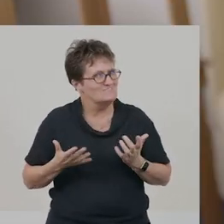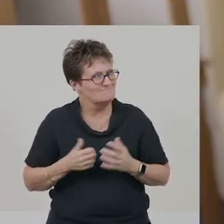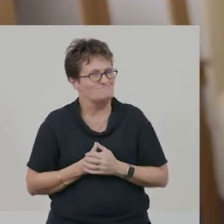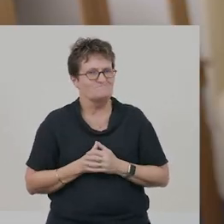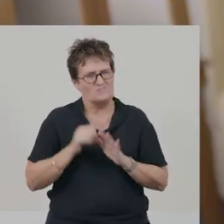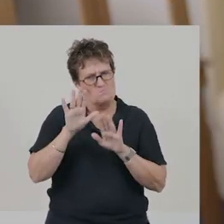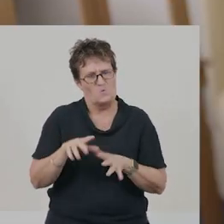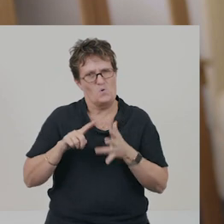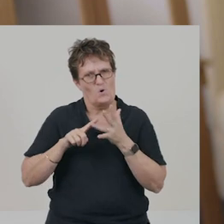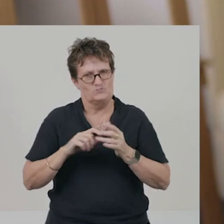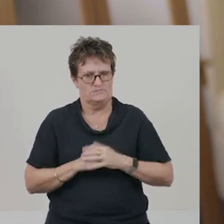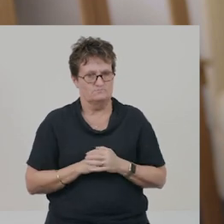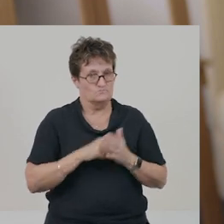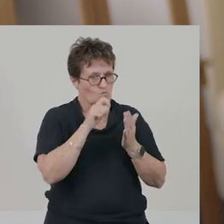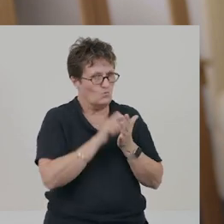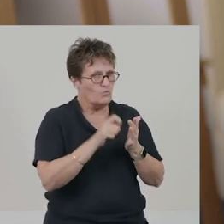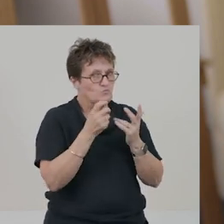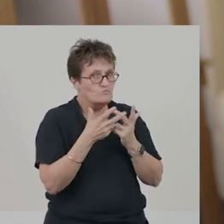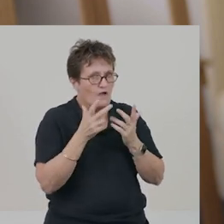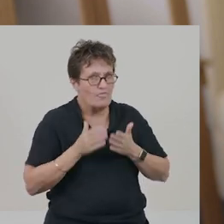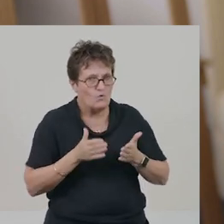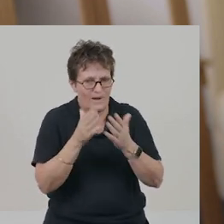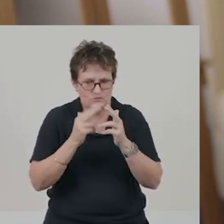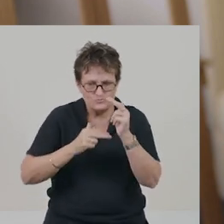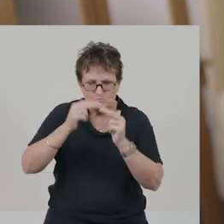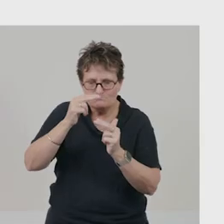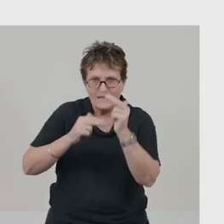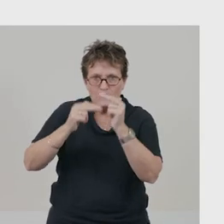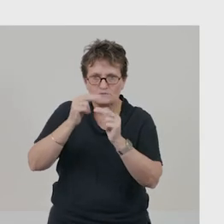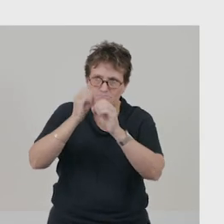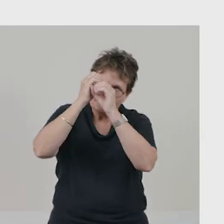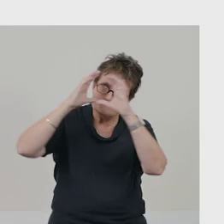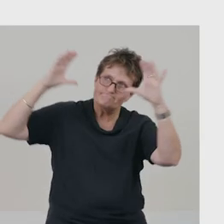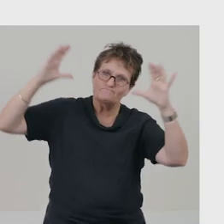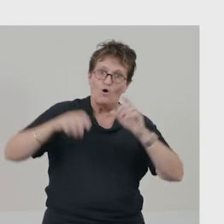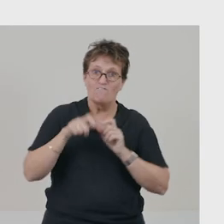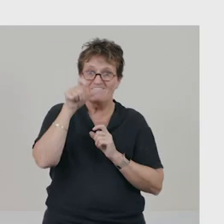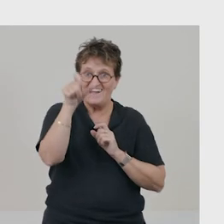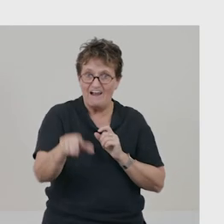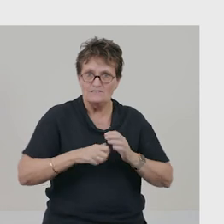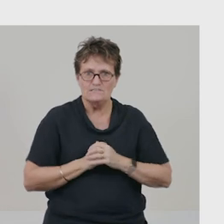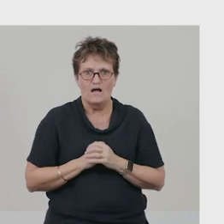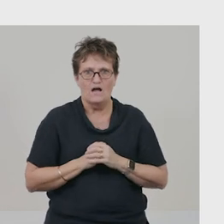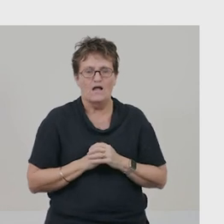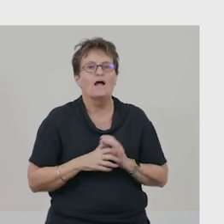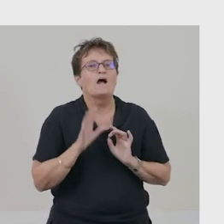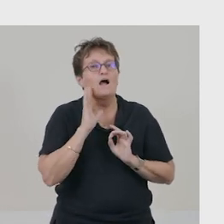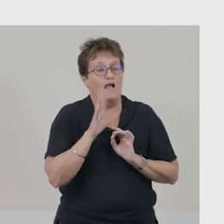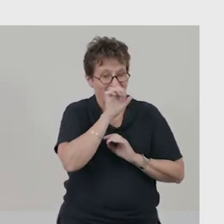Authors can use other ways to build a picture of the character. Look at the sentence: “Even though she knew it inside and out,"